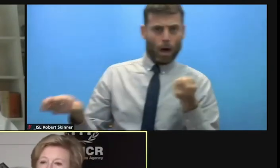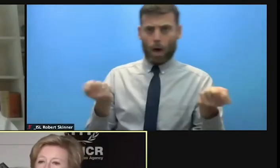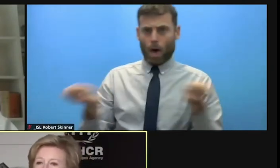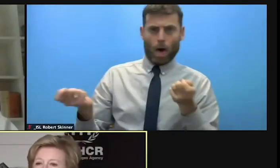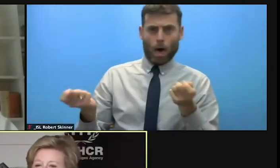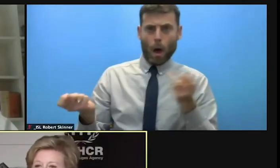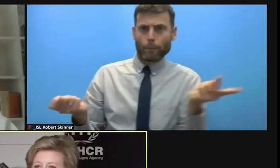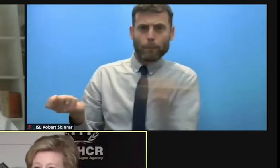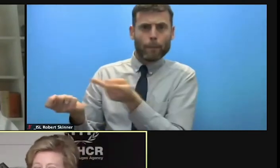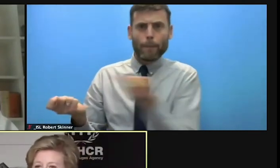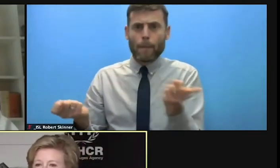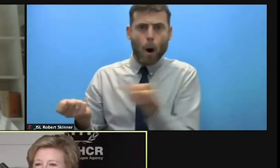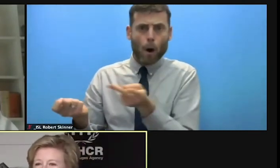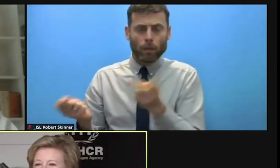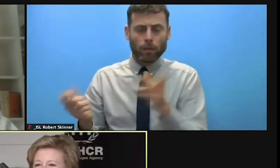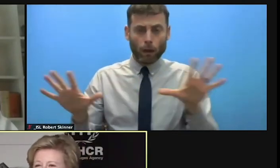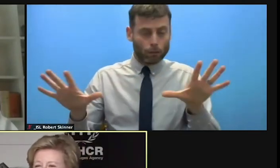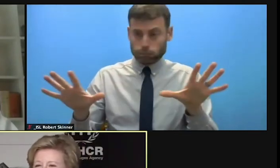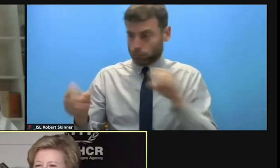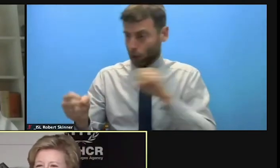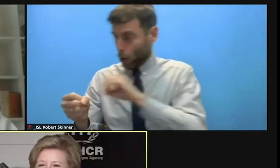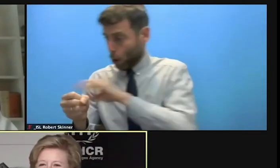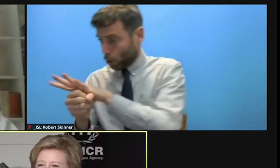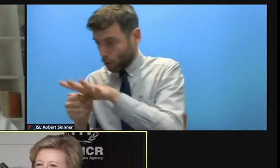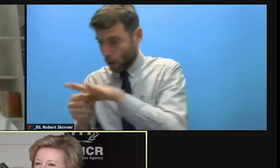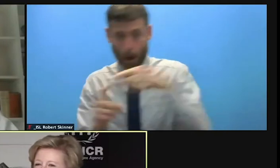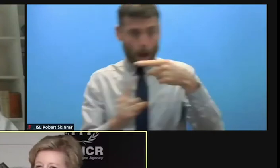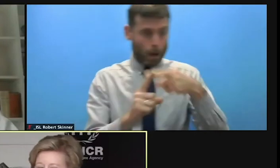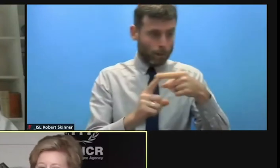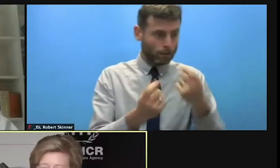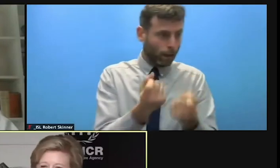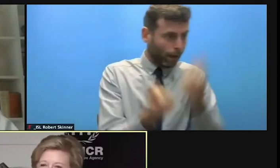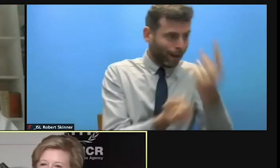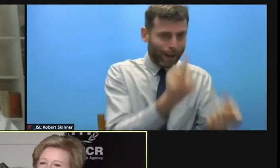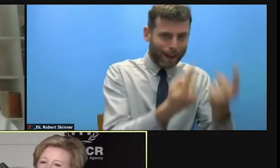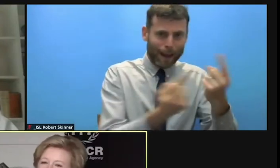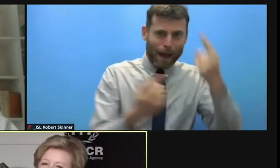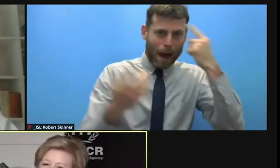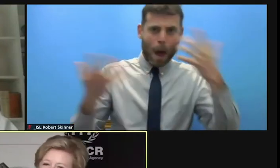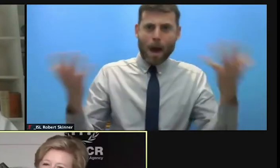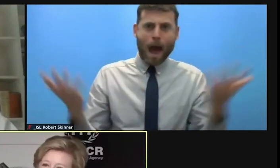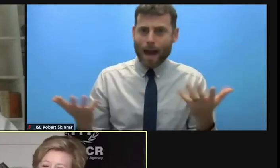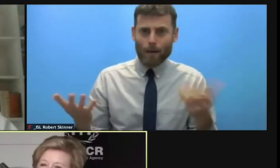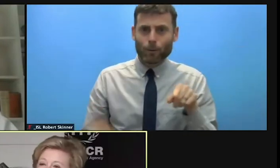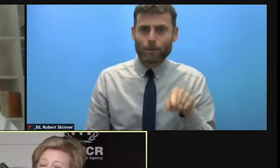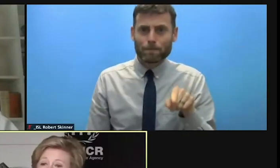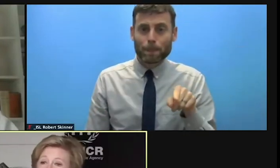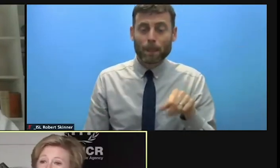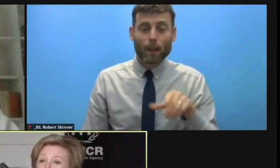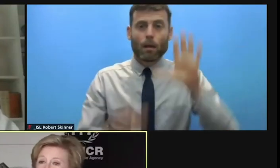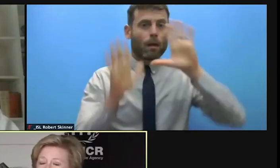can't even place many countries in the Sahel, Niger, Mali, can't even place them on a map